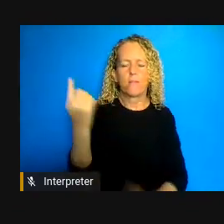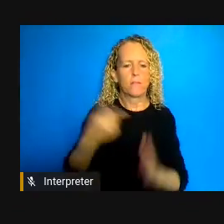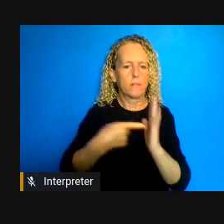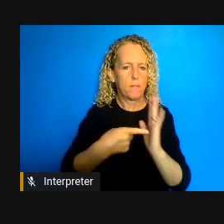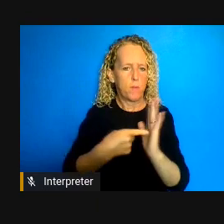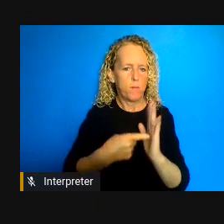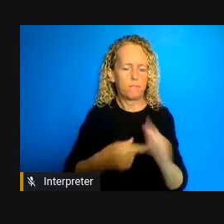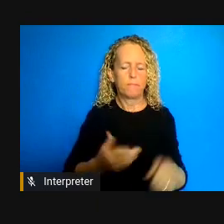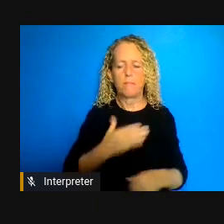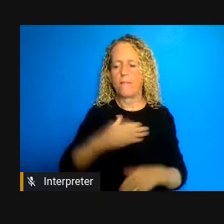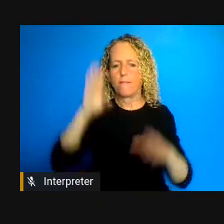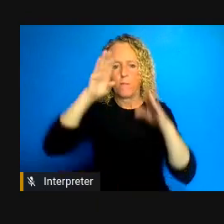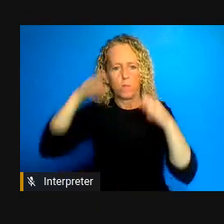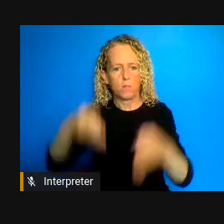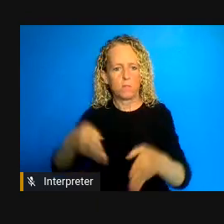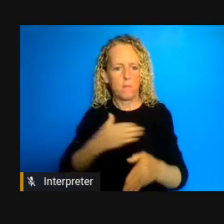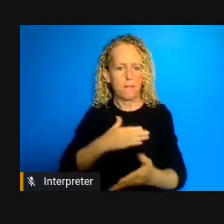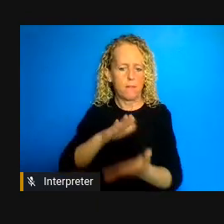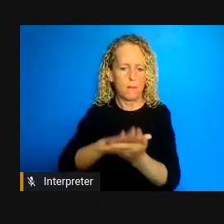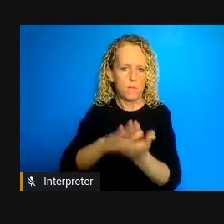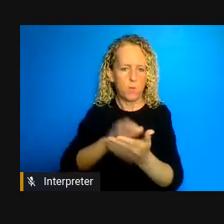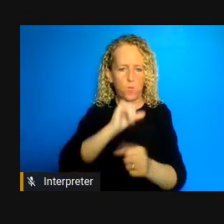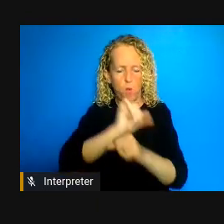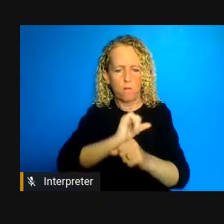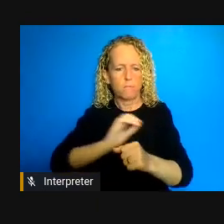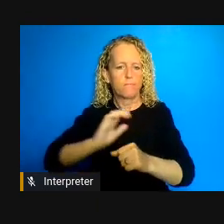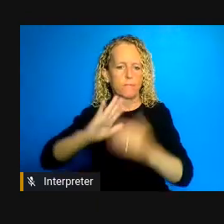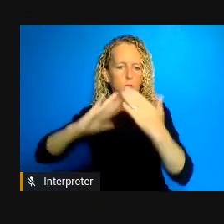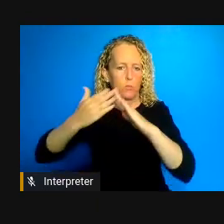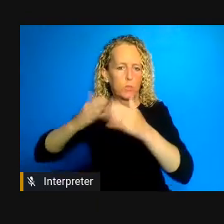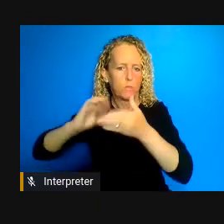as well as community partnerships and that's what I'll call disability